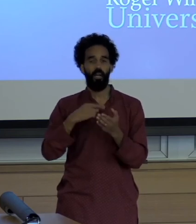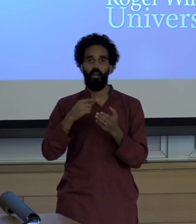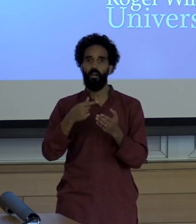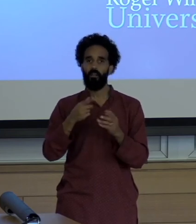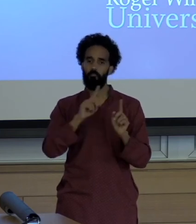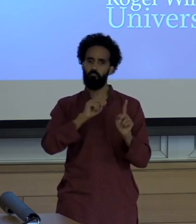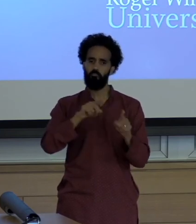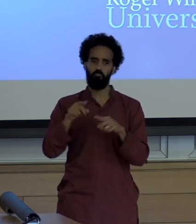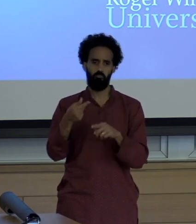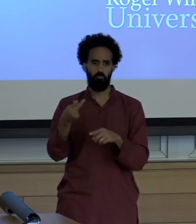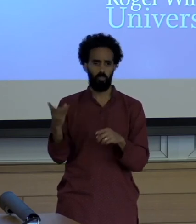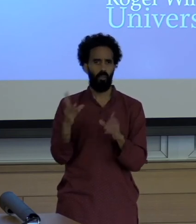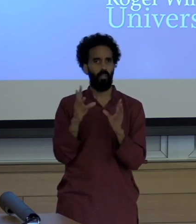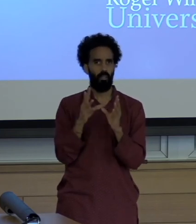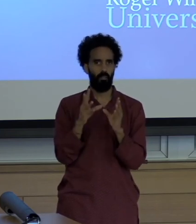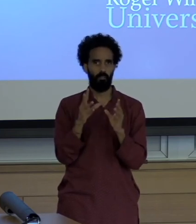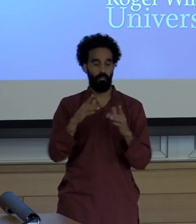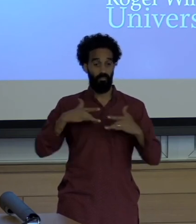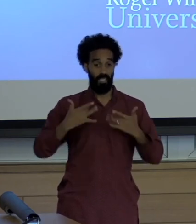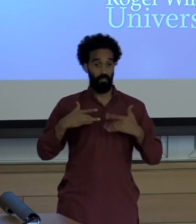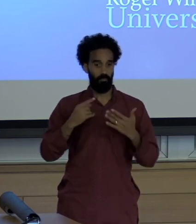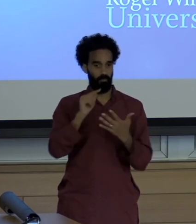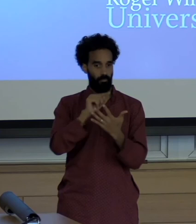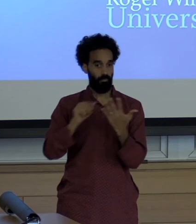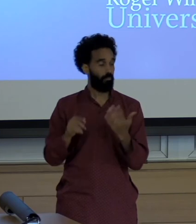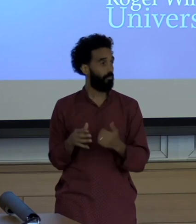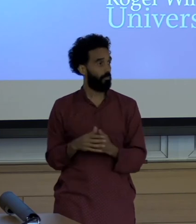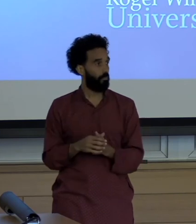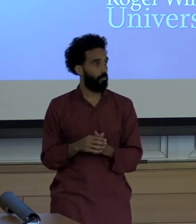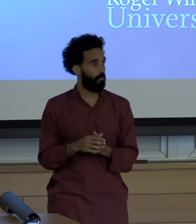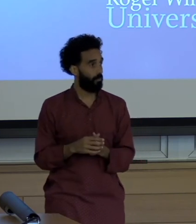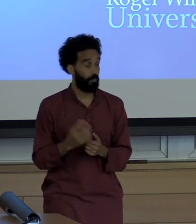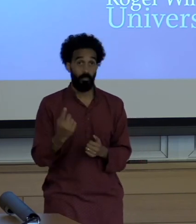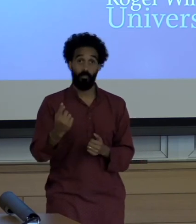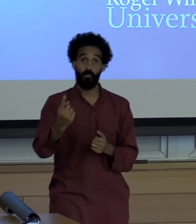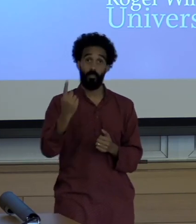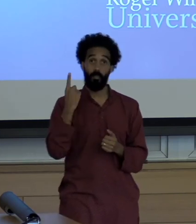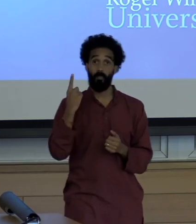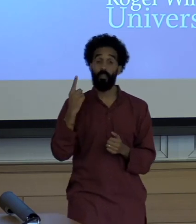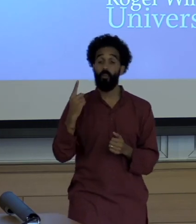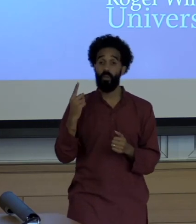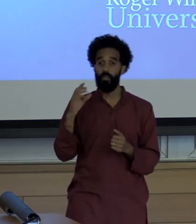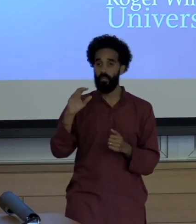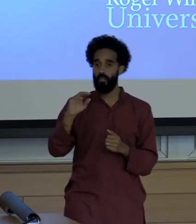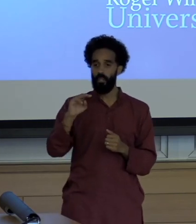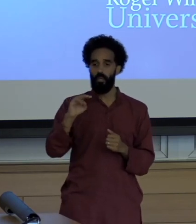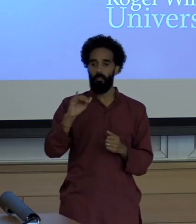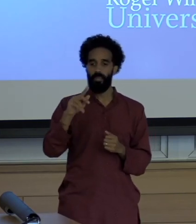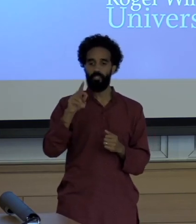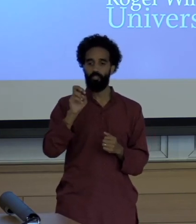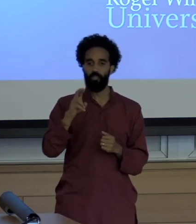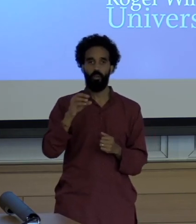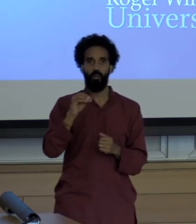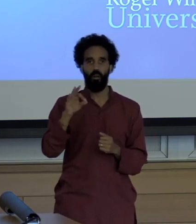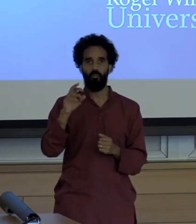One of which I heard the Minister of Norway, the Minister of Gabon, the Minister of Guyana